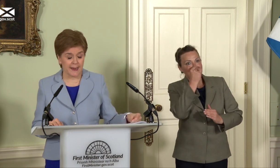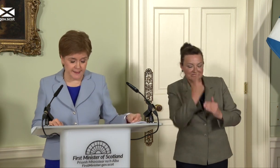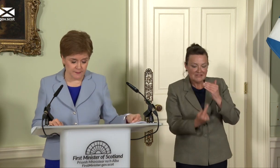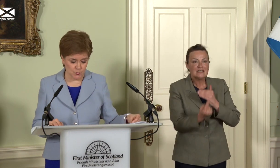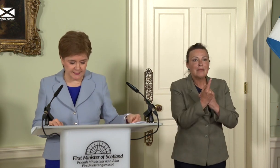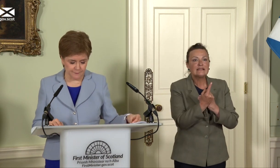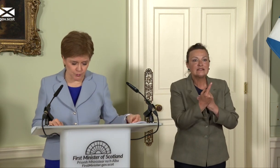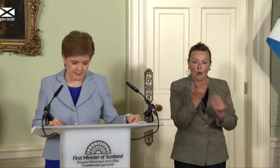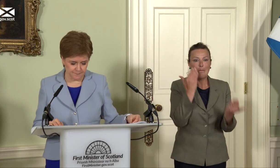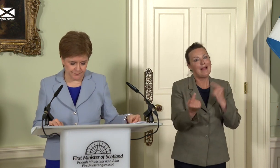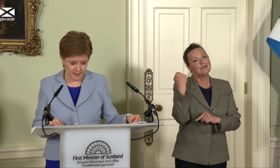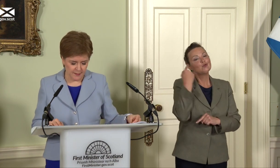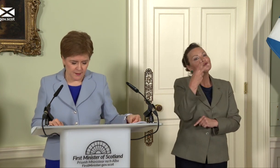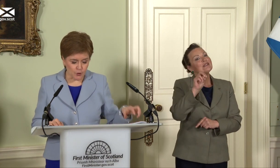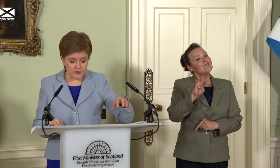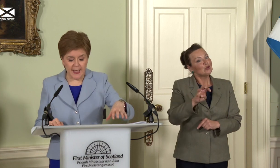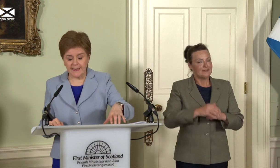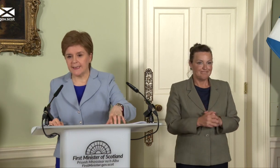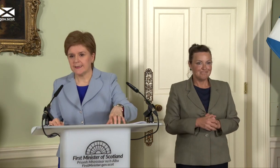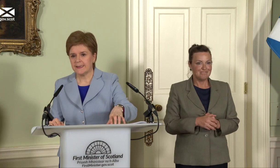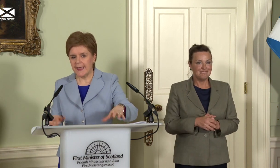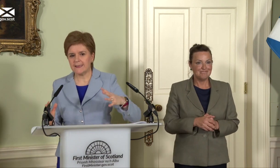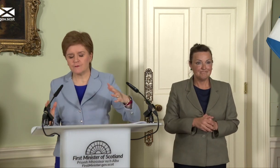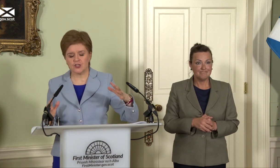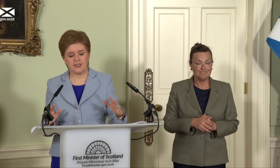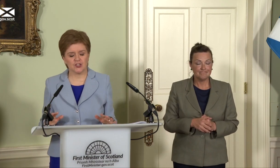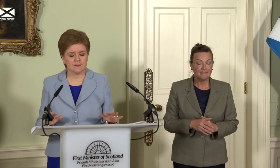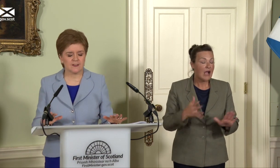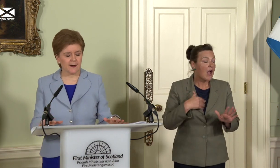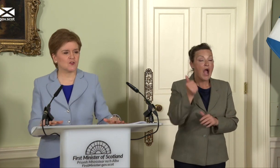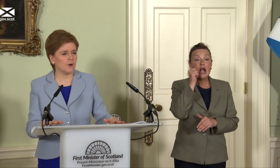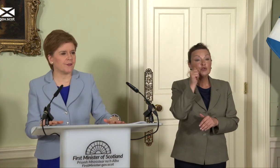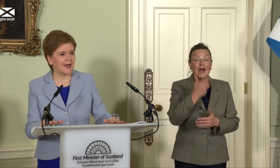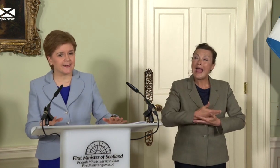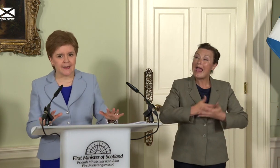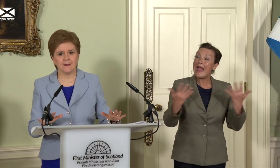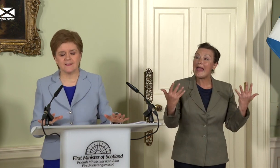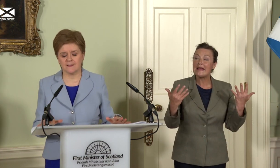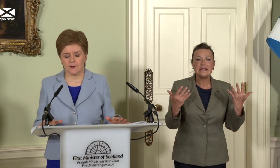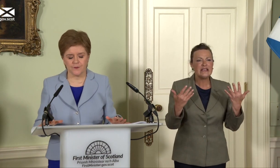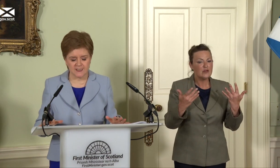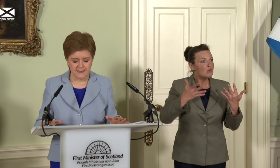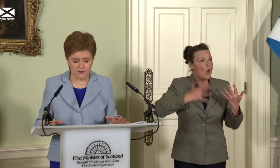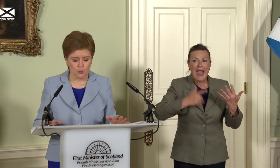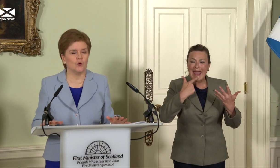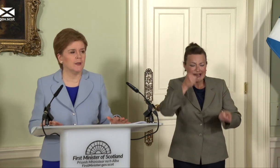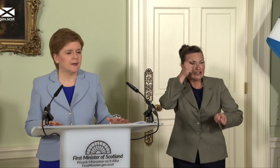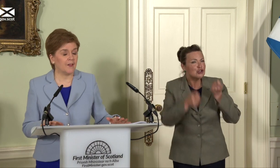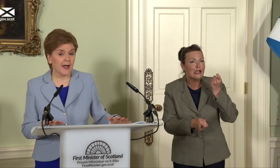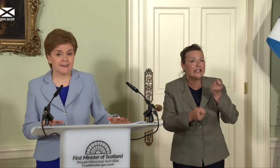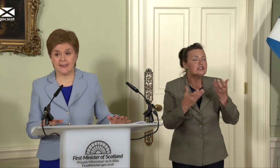in 2014. Of course, any case for change starts with an analysis of the status quo - and that is